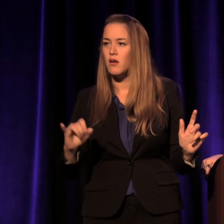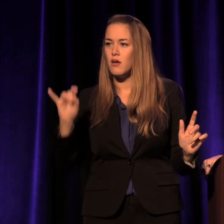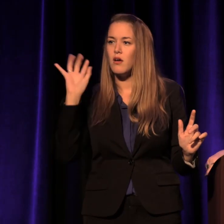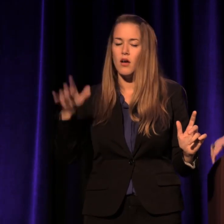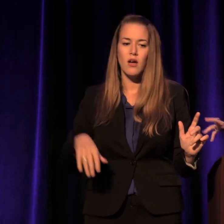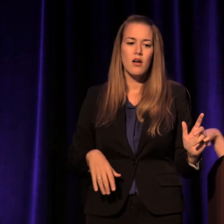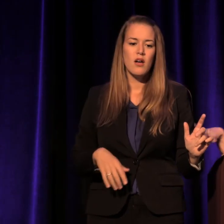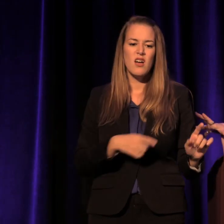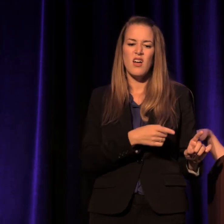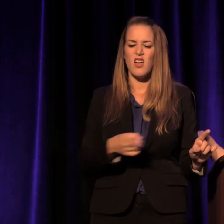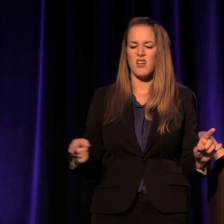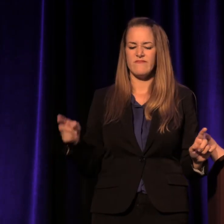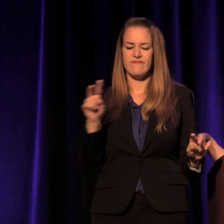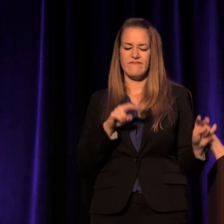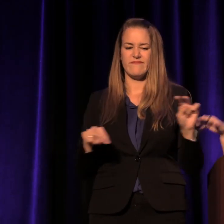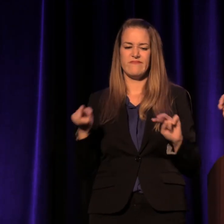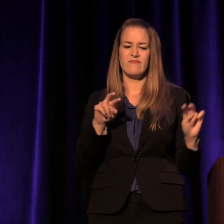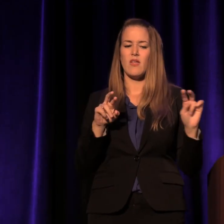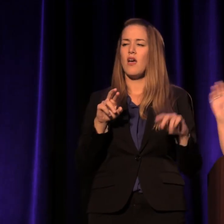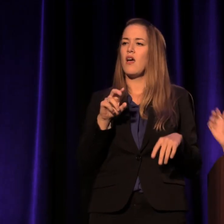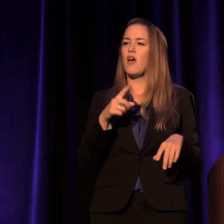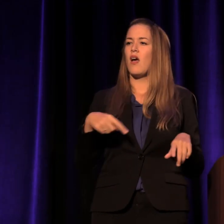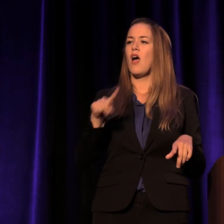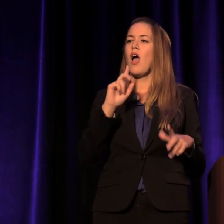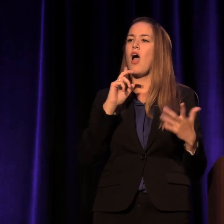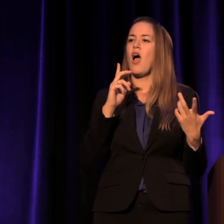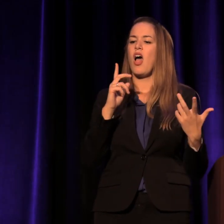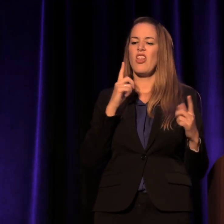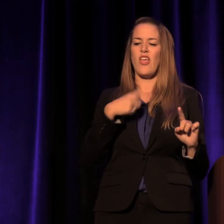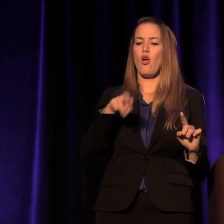as the raw material for building the rest of culture.